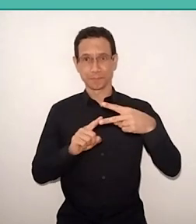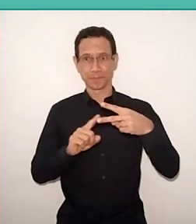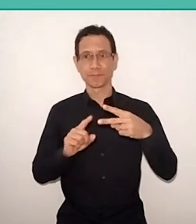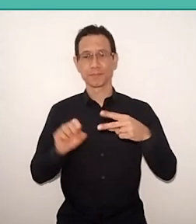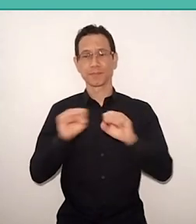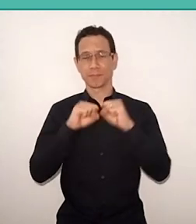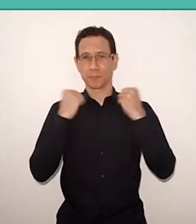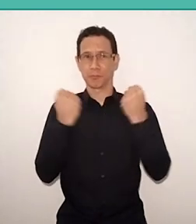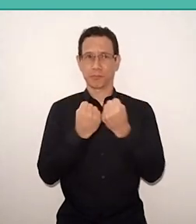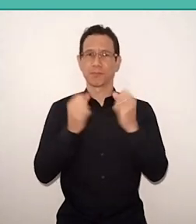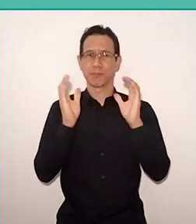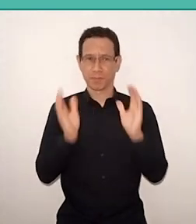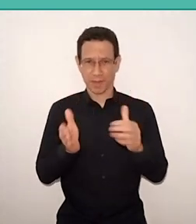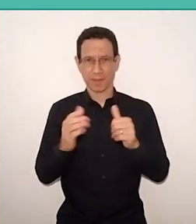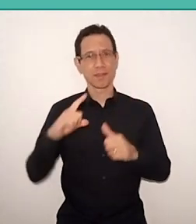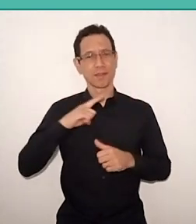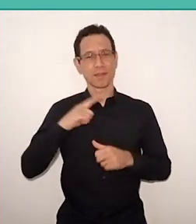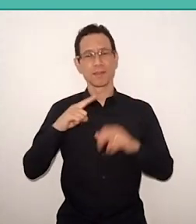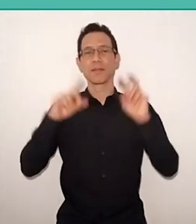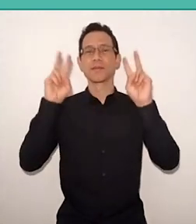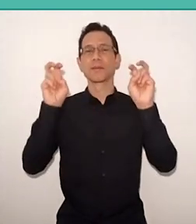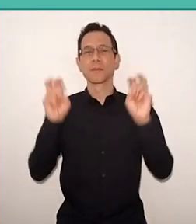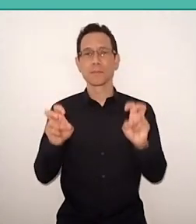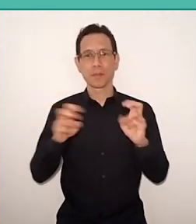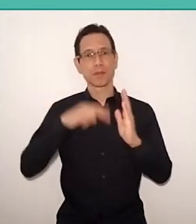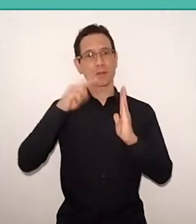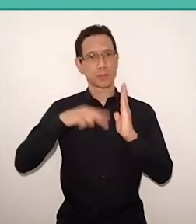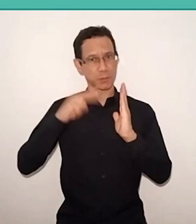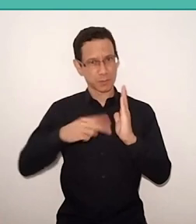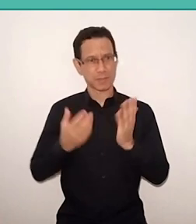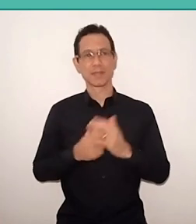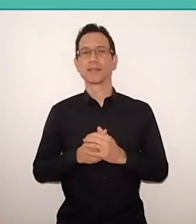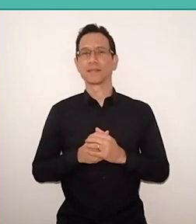we had topics covered about reading, early childhood,